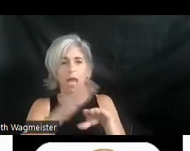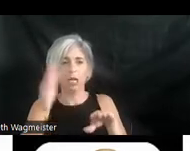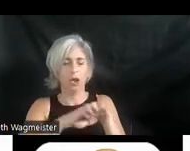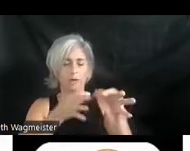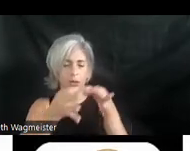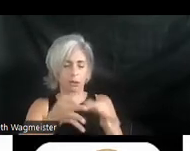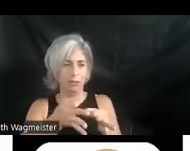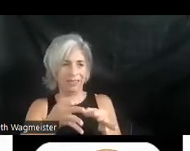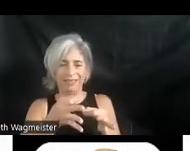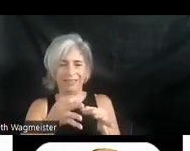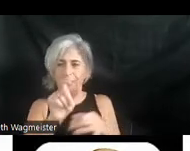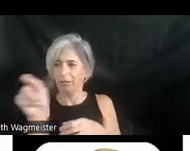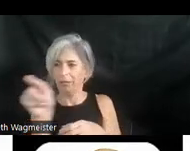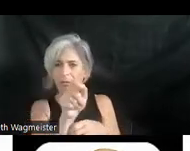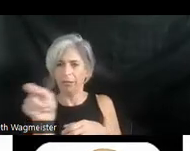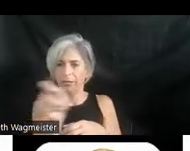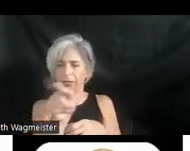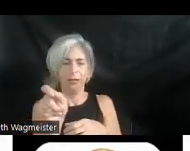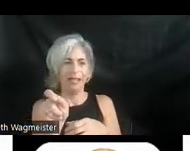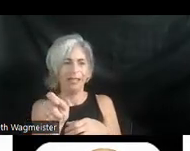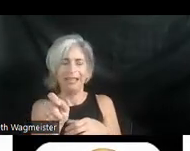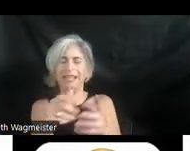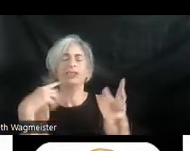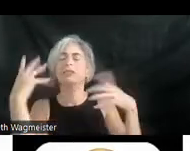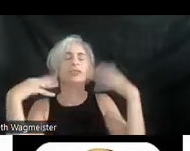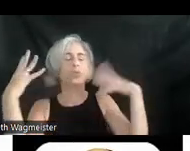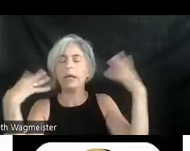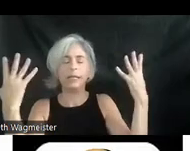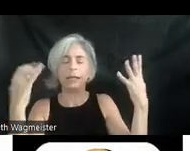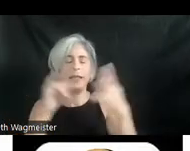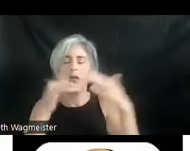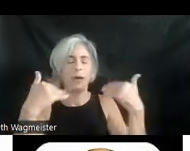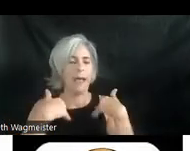nuts they don't have it. Same for Vimeo same for just about any other video player. There